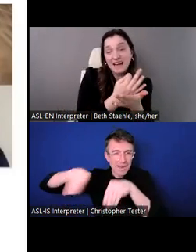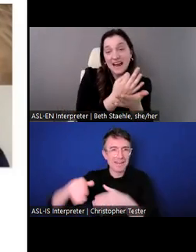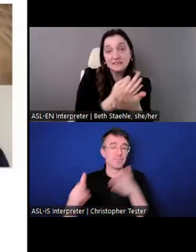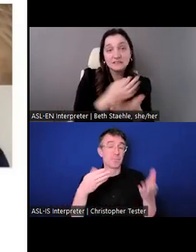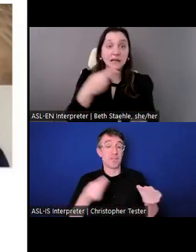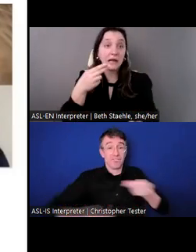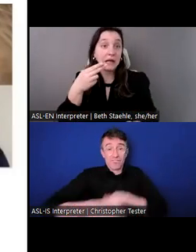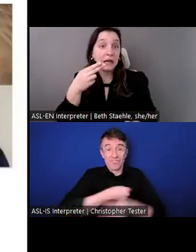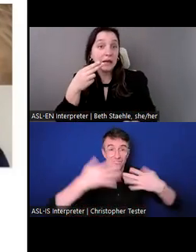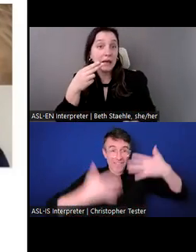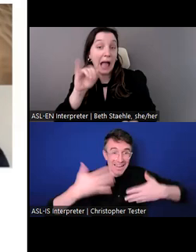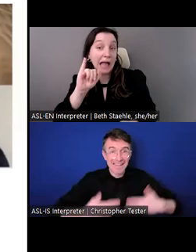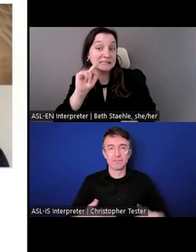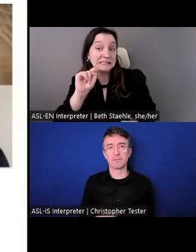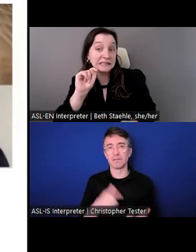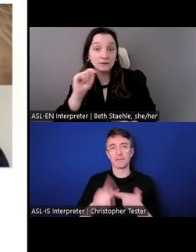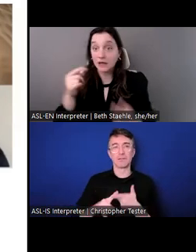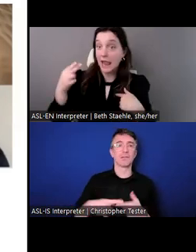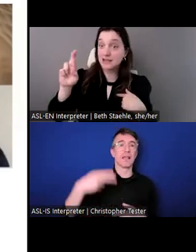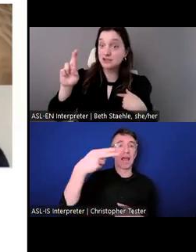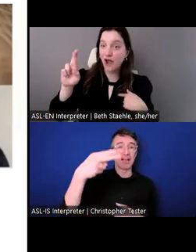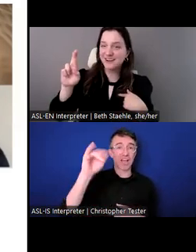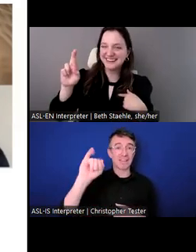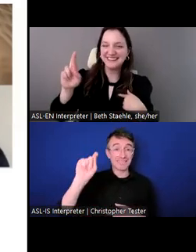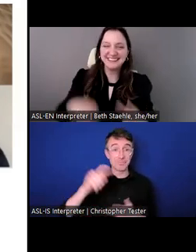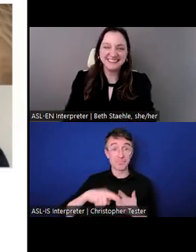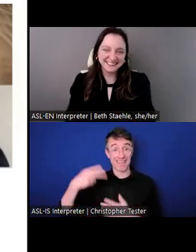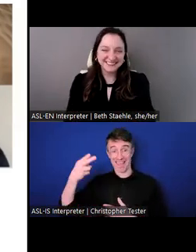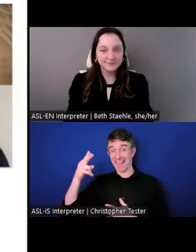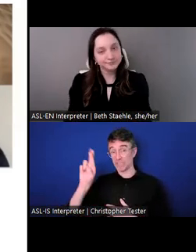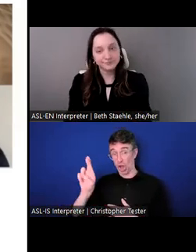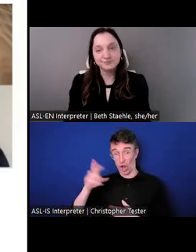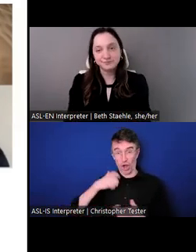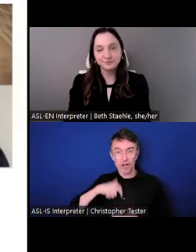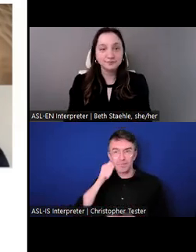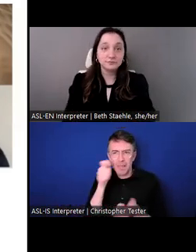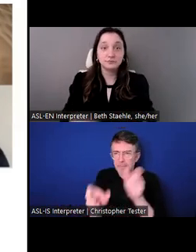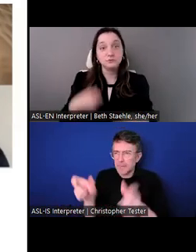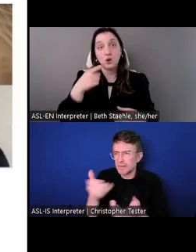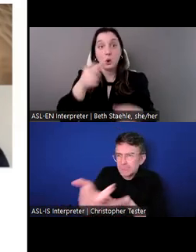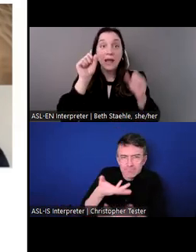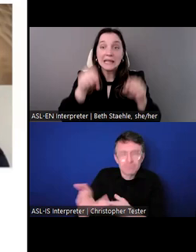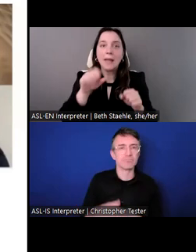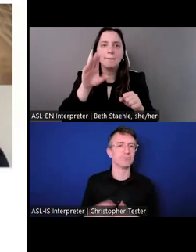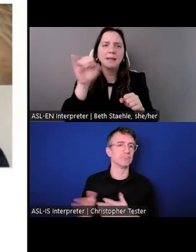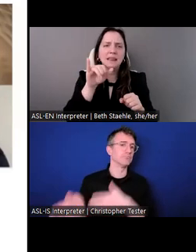One place where folks often start as a program coordinator or admission advisor or participant services association.